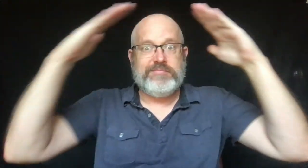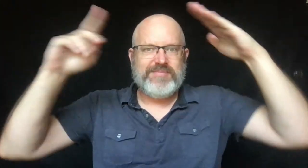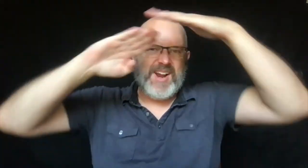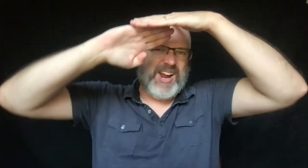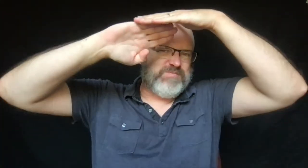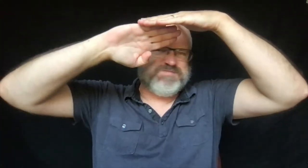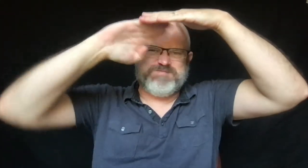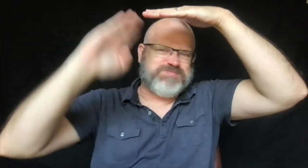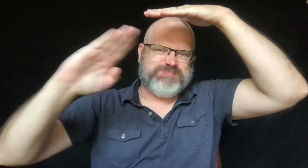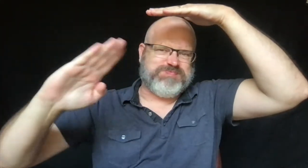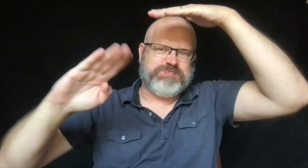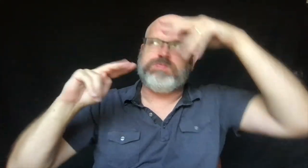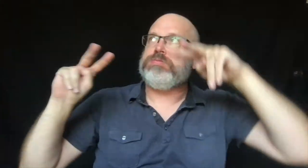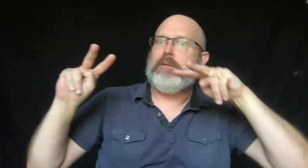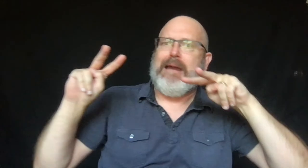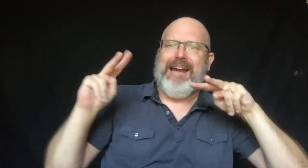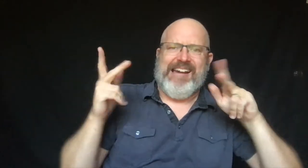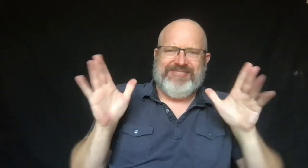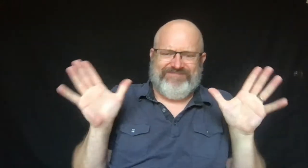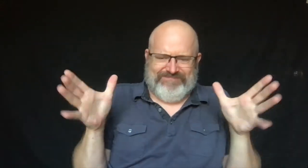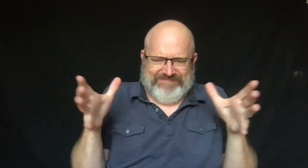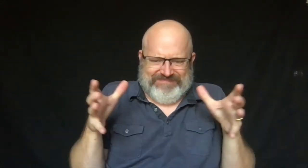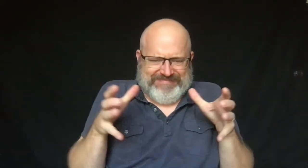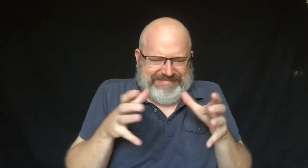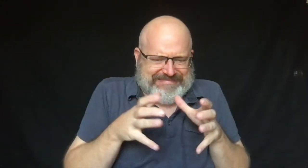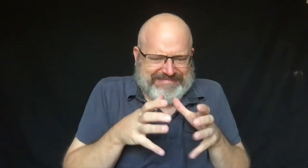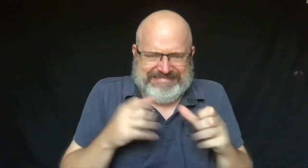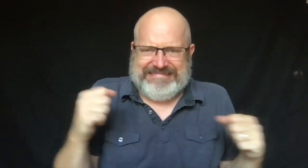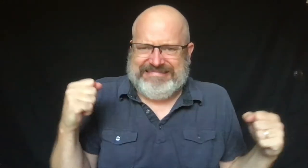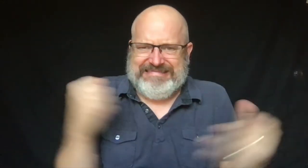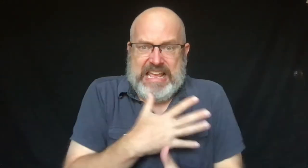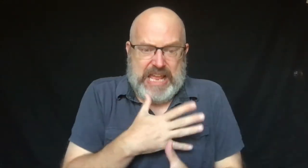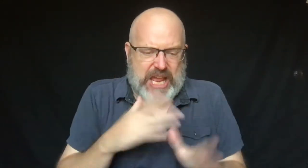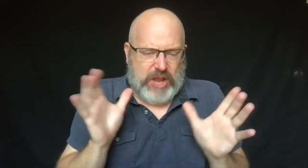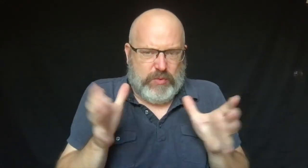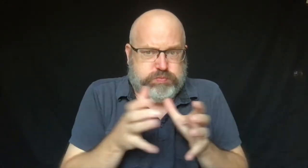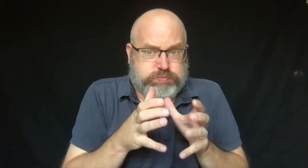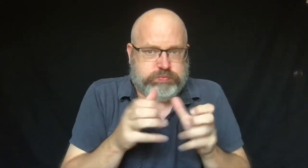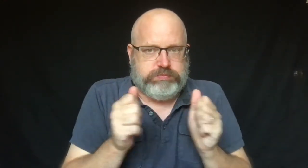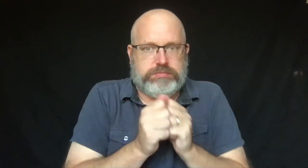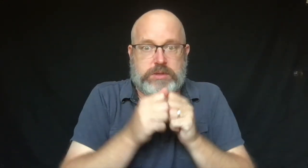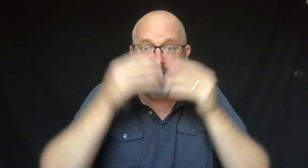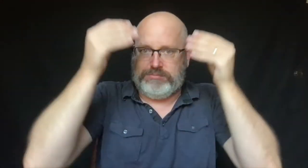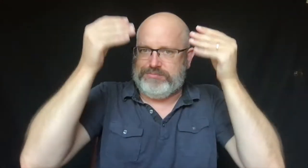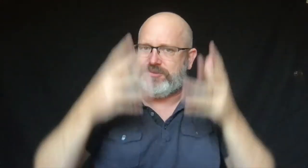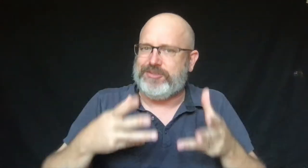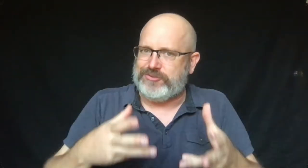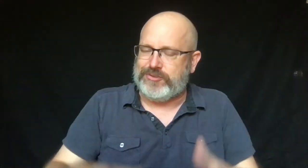Sam and his friends looked up and saw that the wind had ripped a part of the roof.